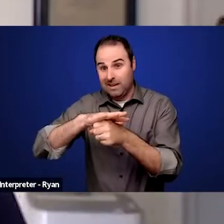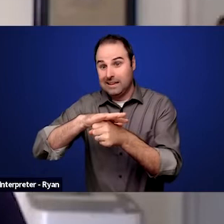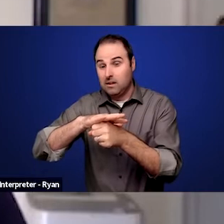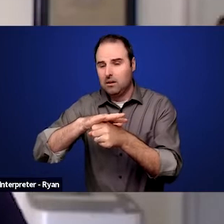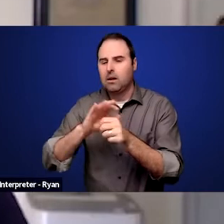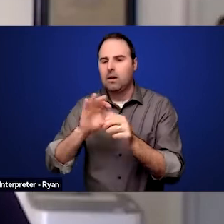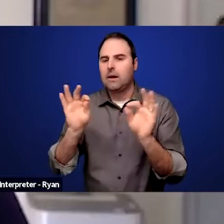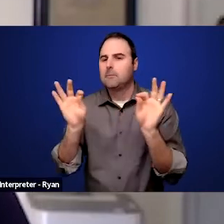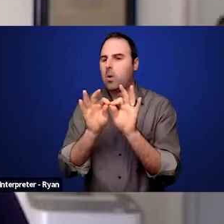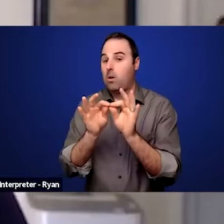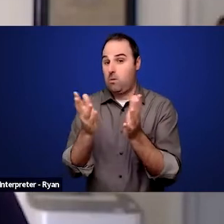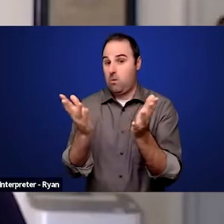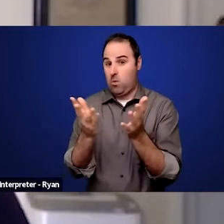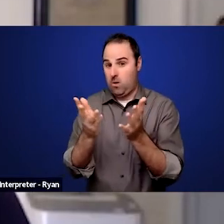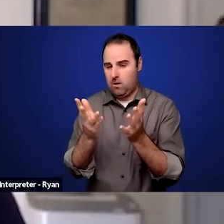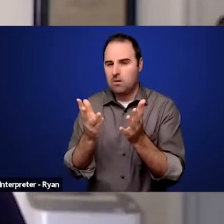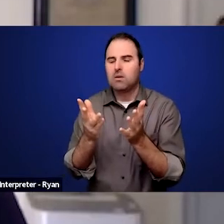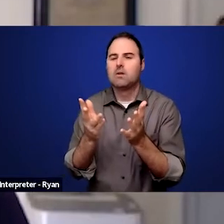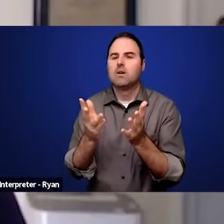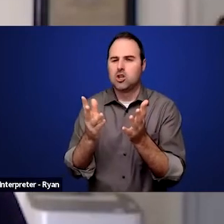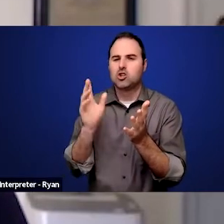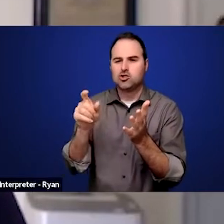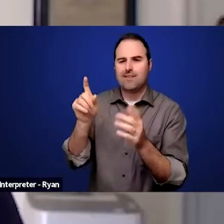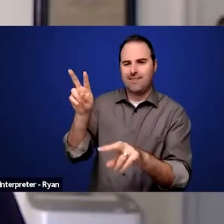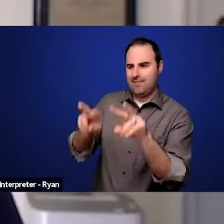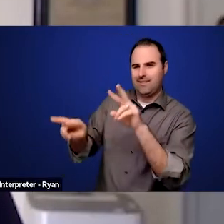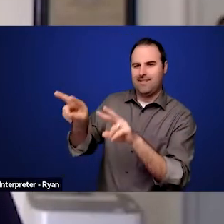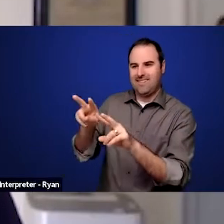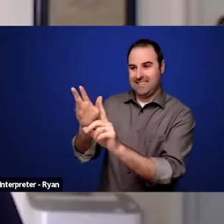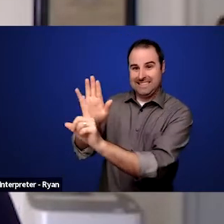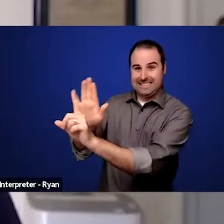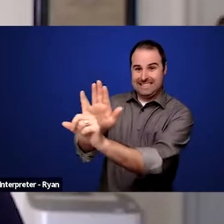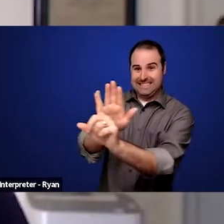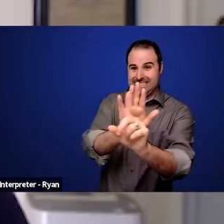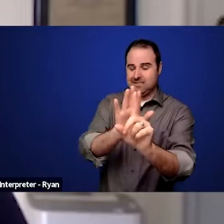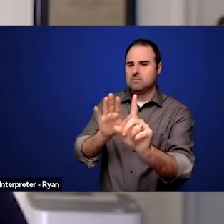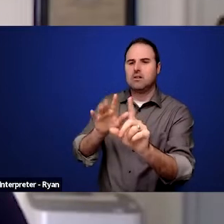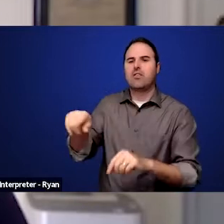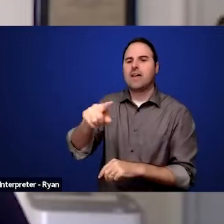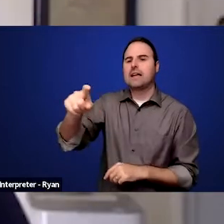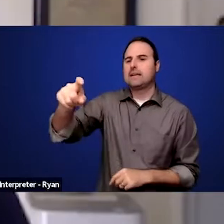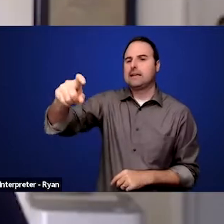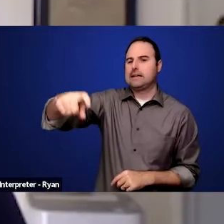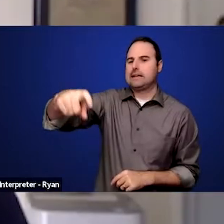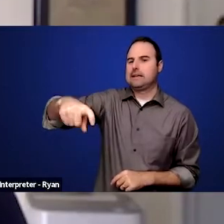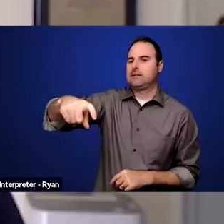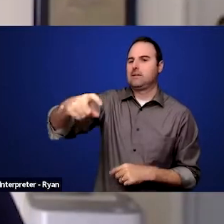at what those people need to be able to maintain an active life,